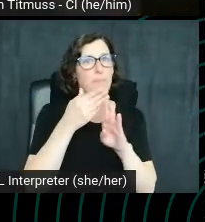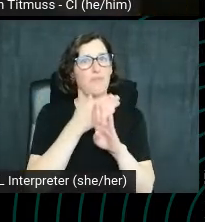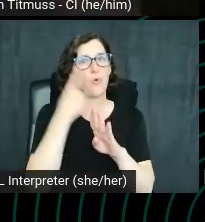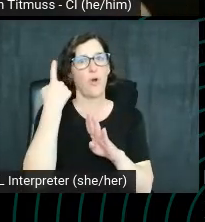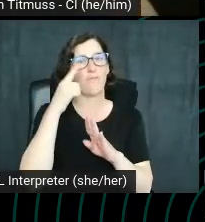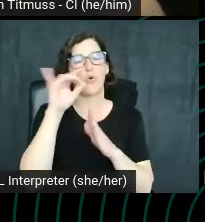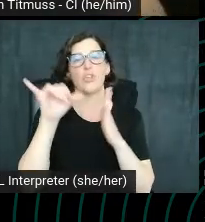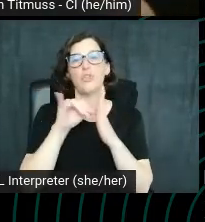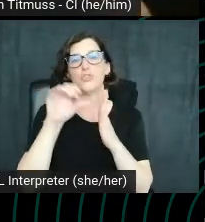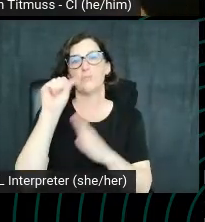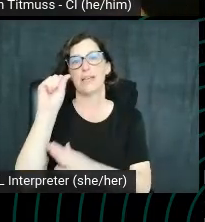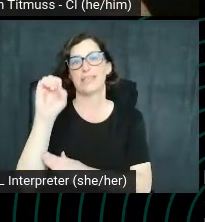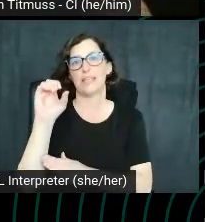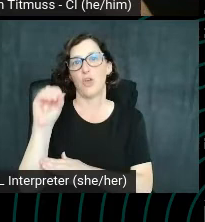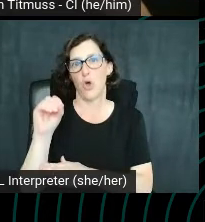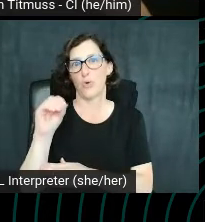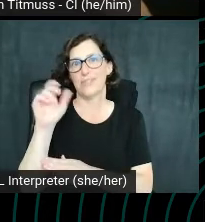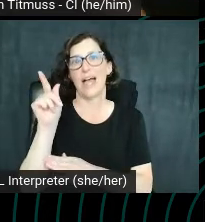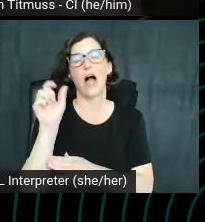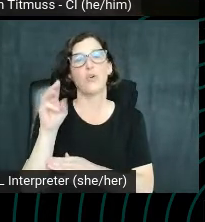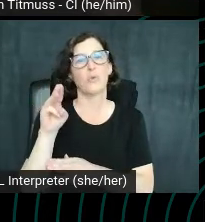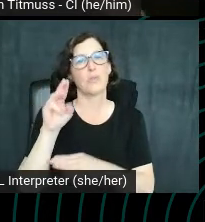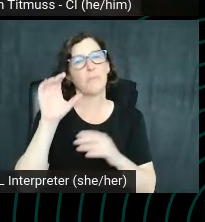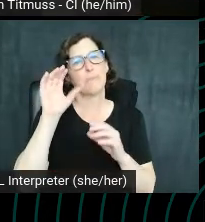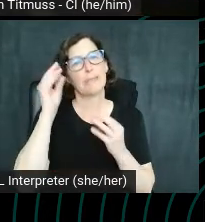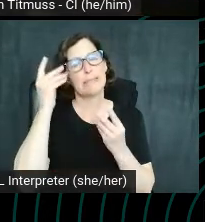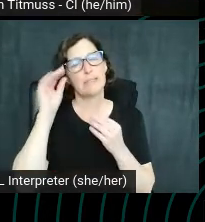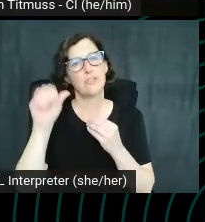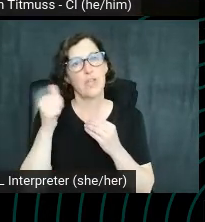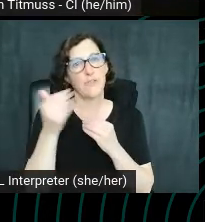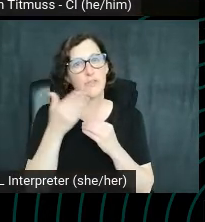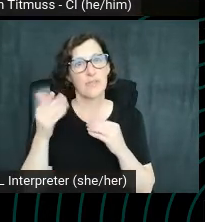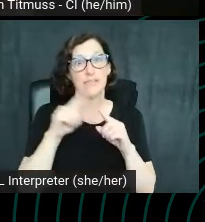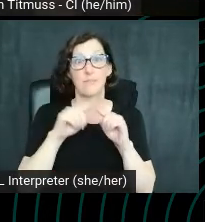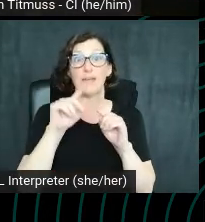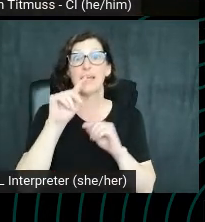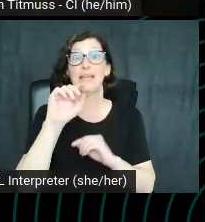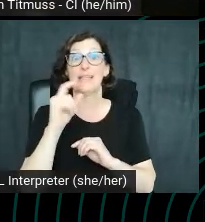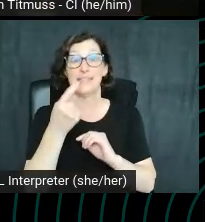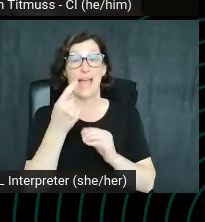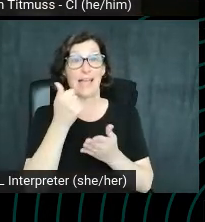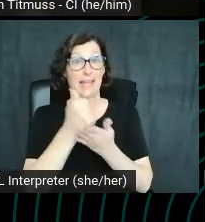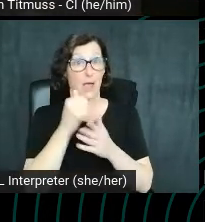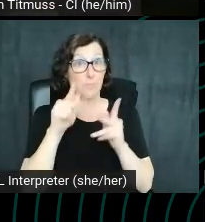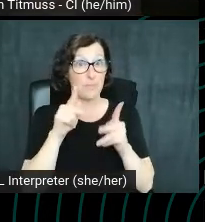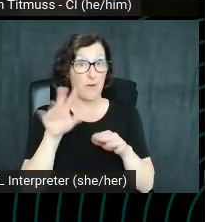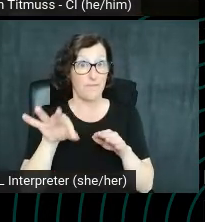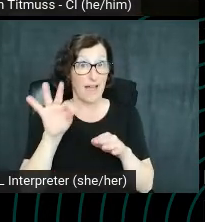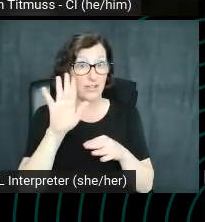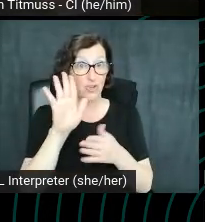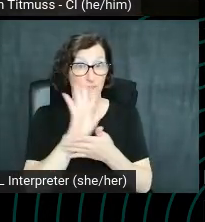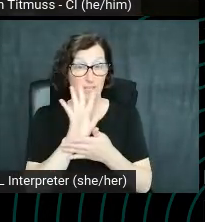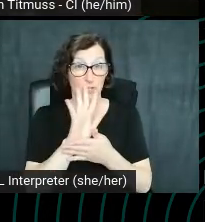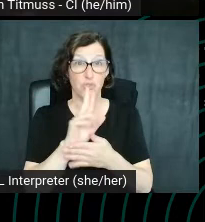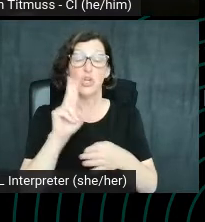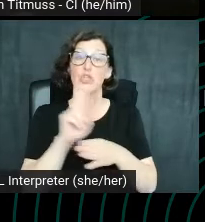algorithm looks at several other factors, but tags can help users find your video. So use it, use them properly and keep it simple.